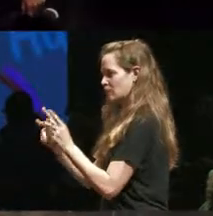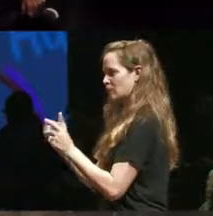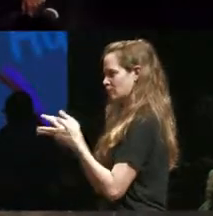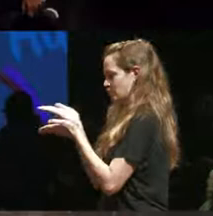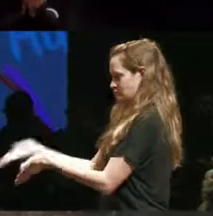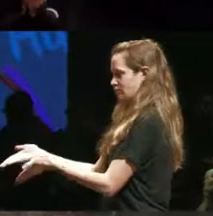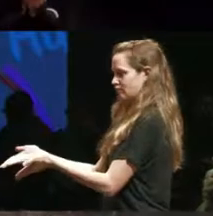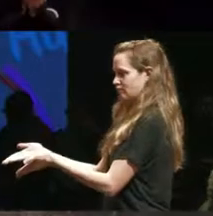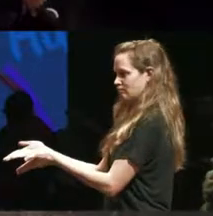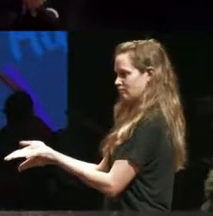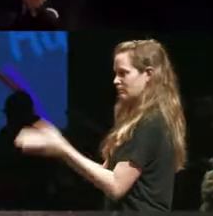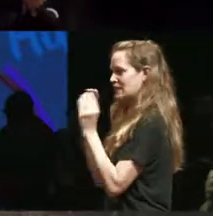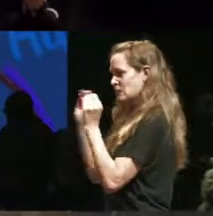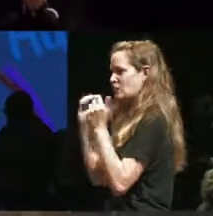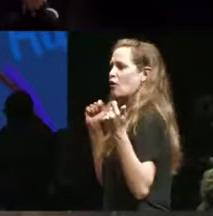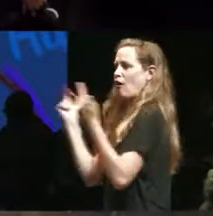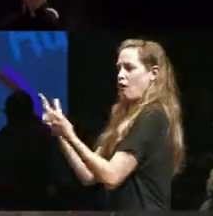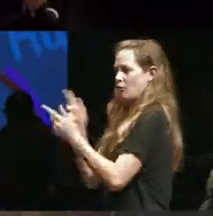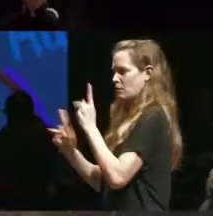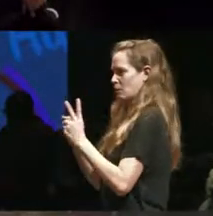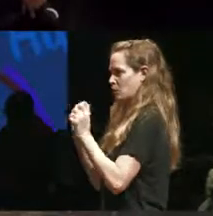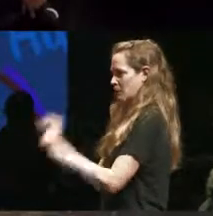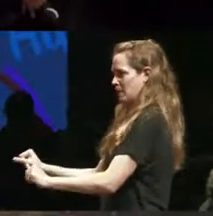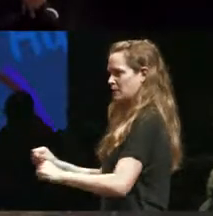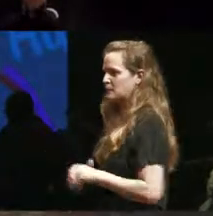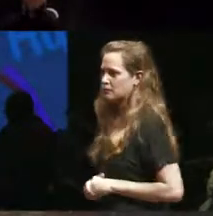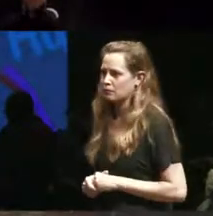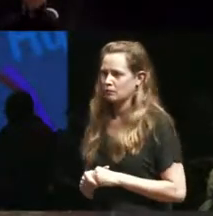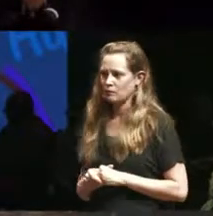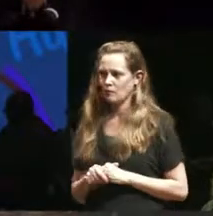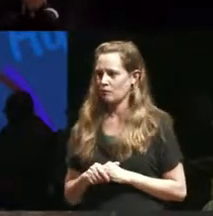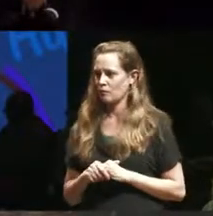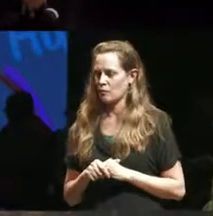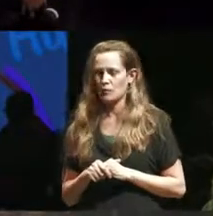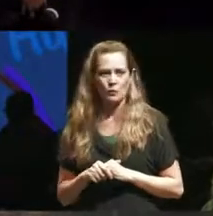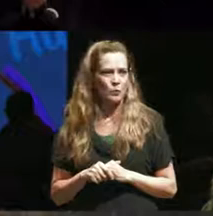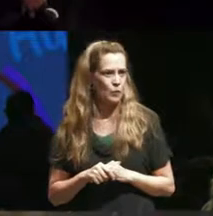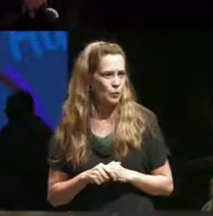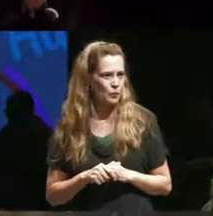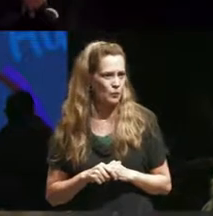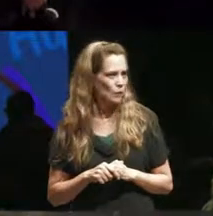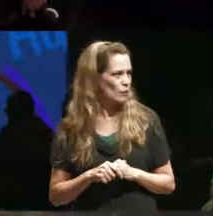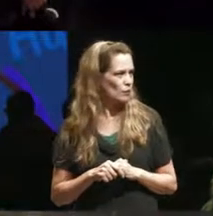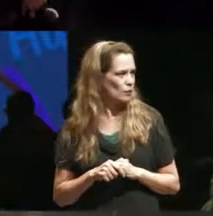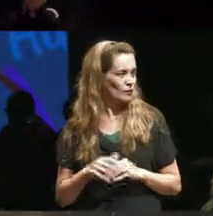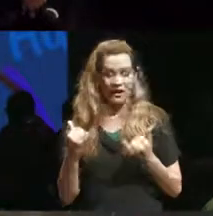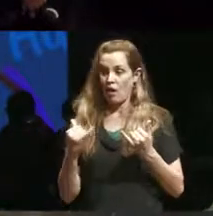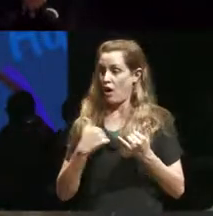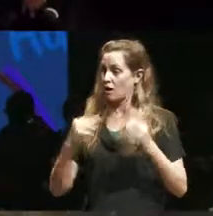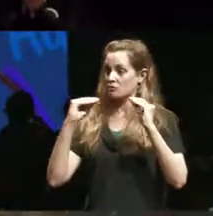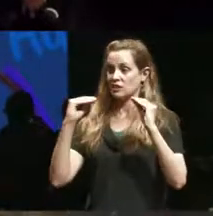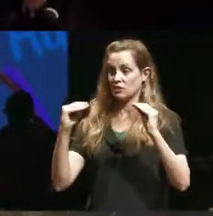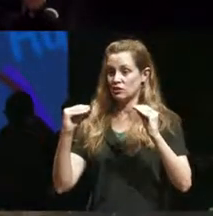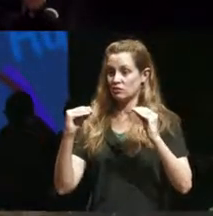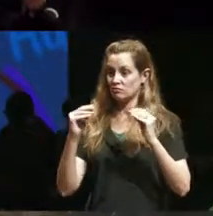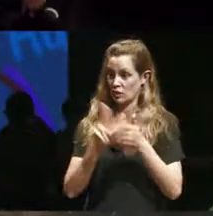teaching for everybody so yeah I I now teach for a living at a university and